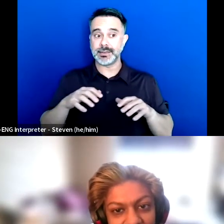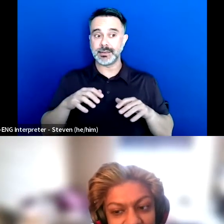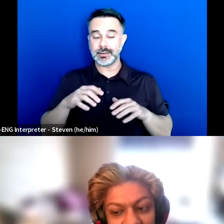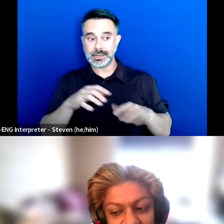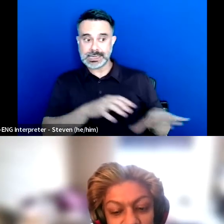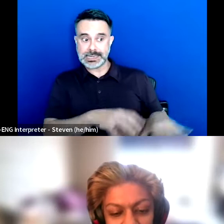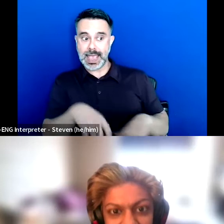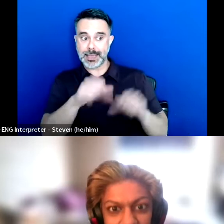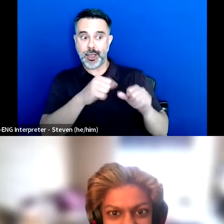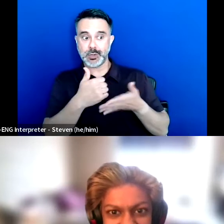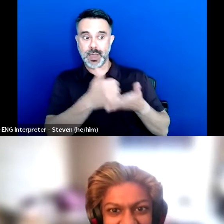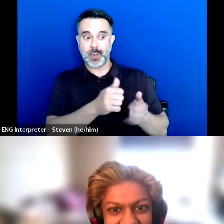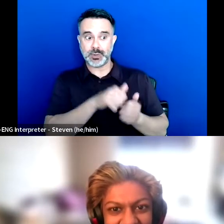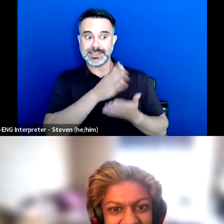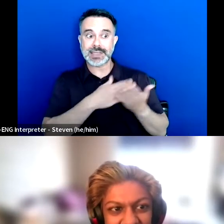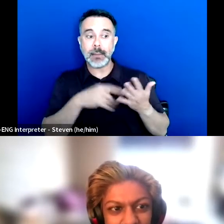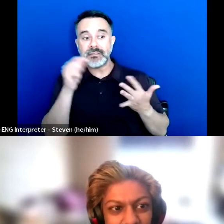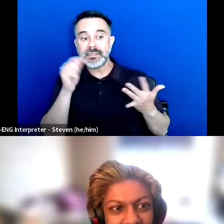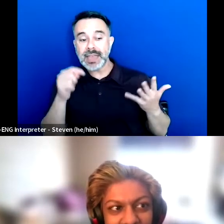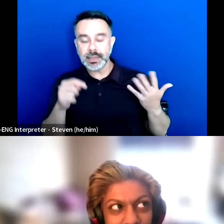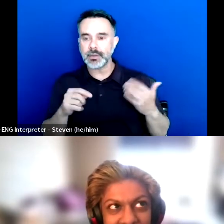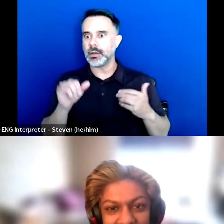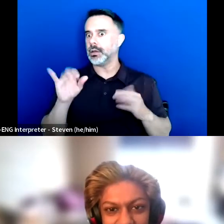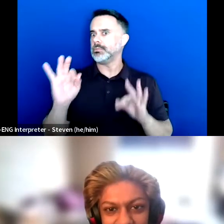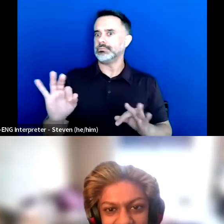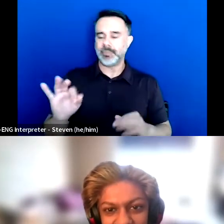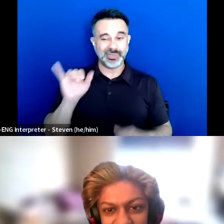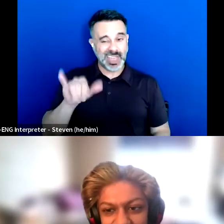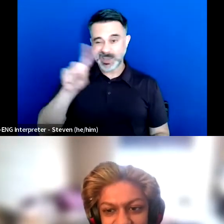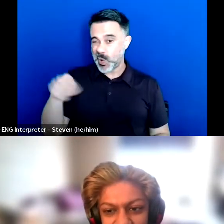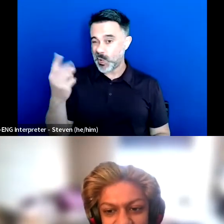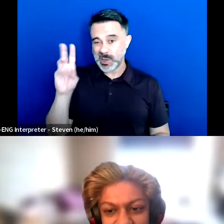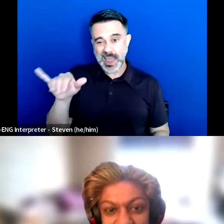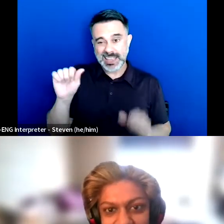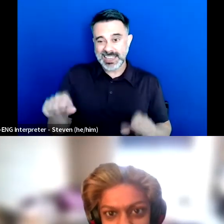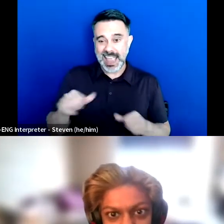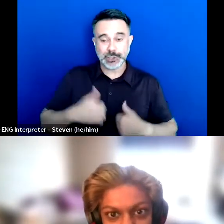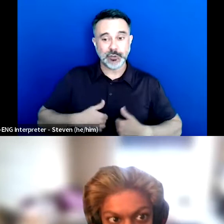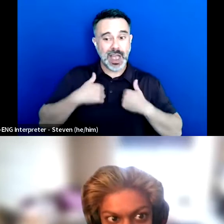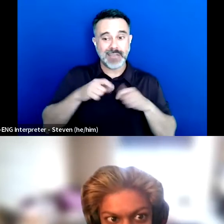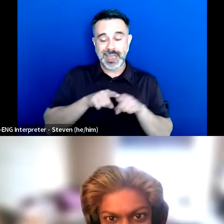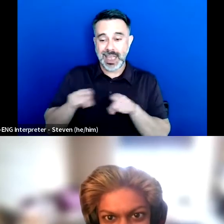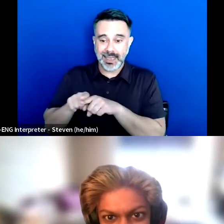That is the only way that we'll ever be able to survive as content creators, disabled or not.